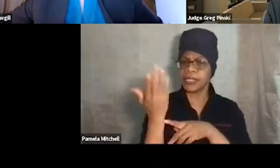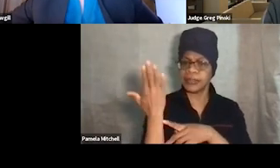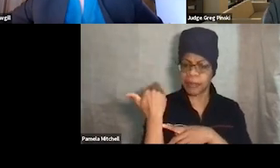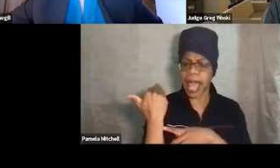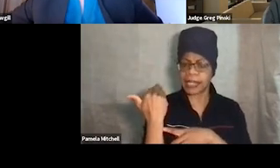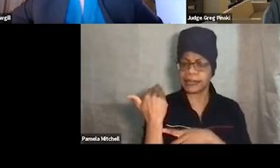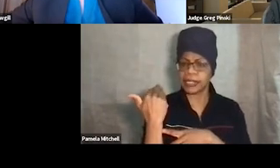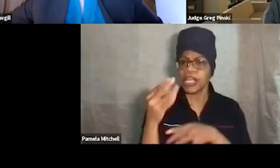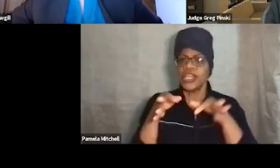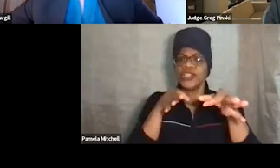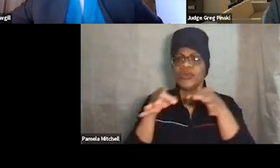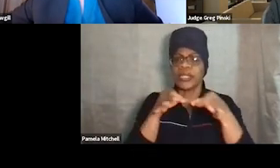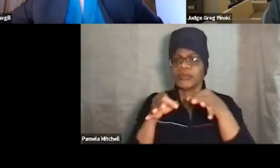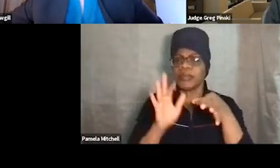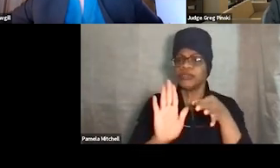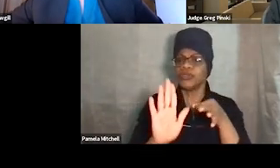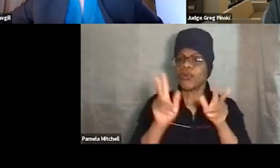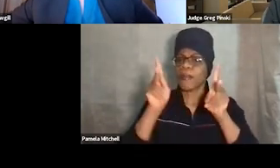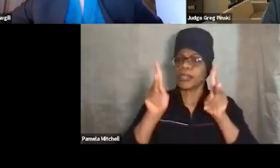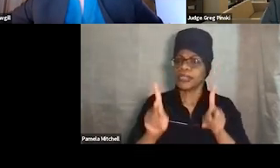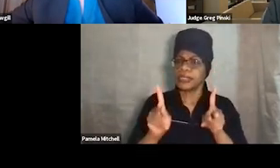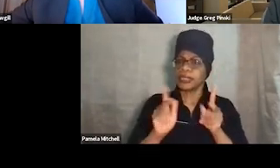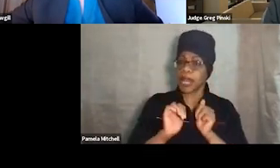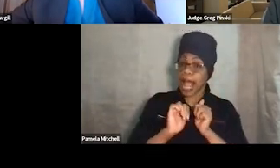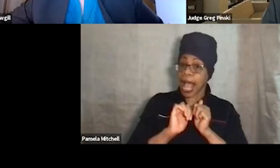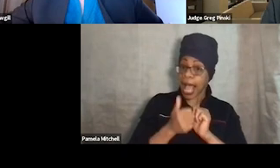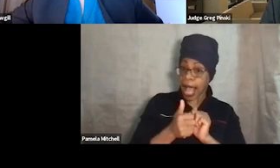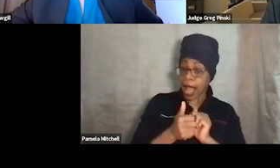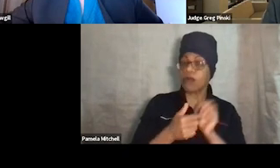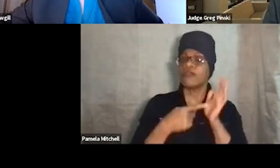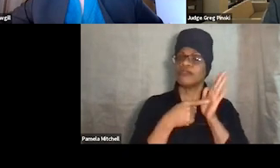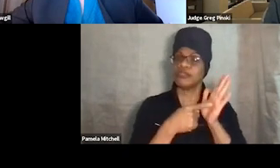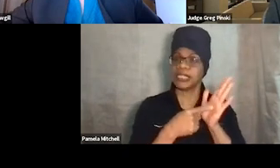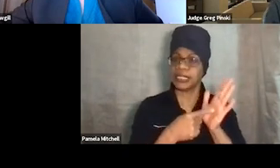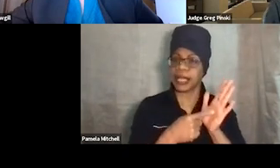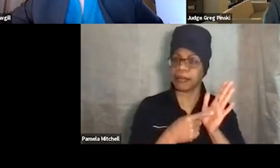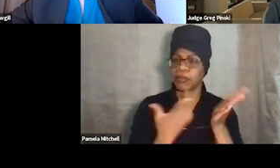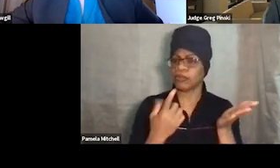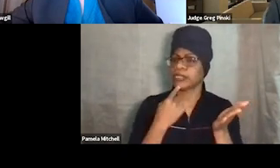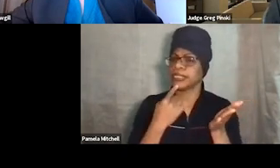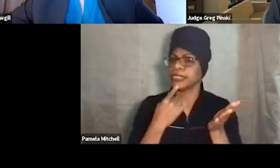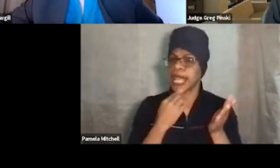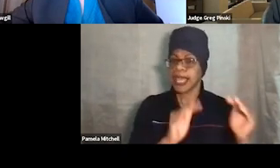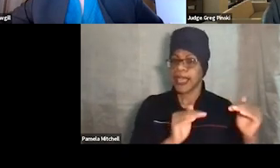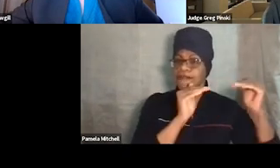You explain this to your participants in a way that, for instance, you know, let's say a phase one participant